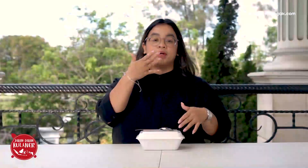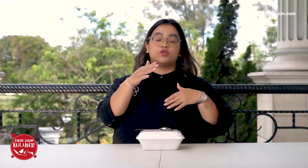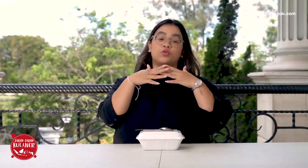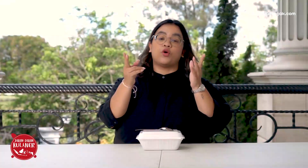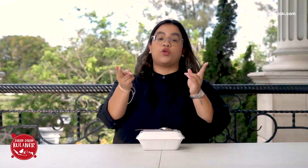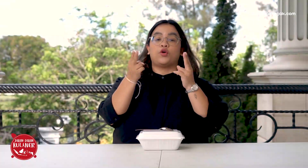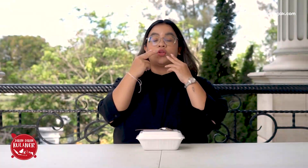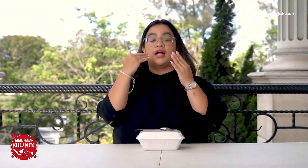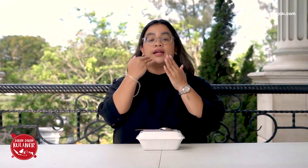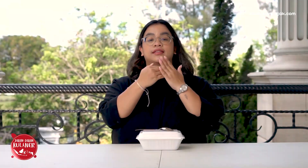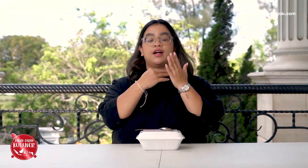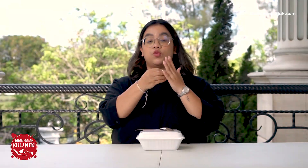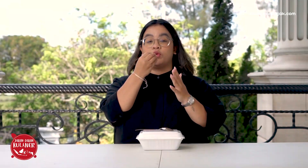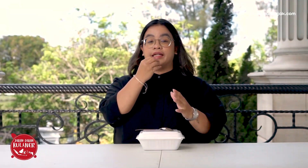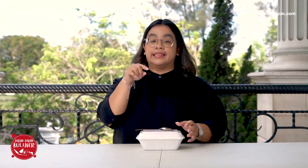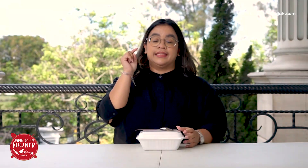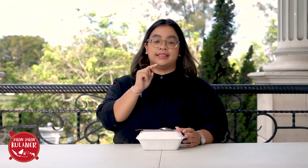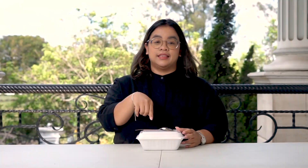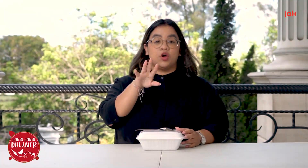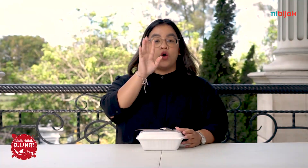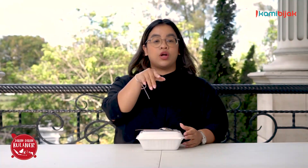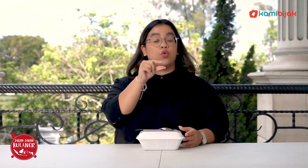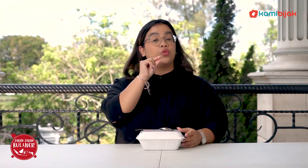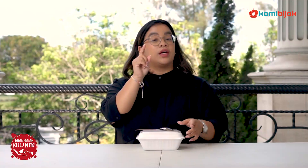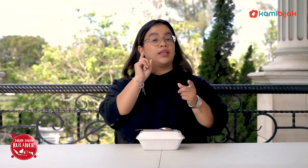Thank you for watching this culinary show.